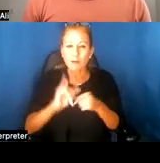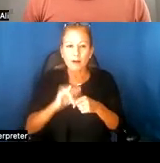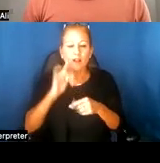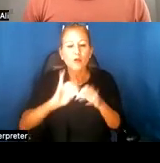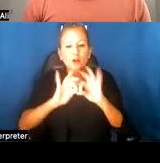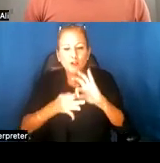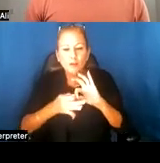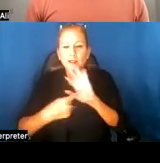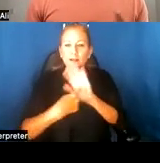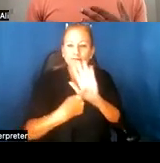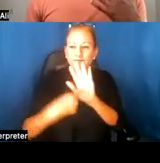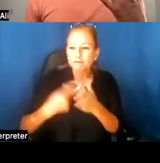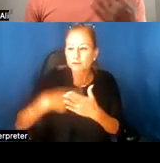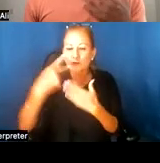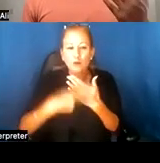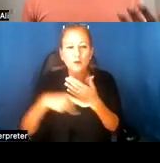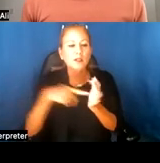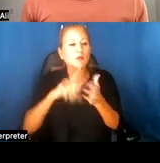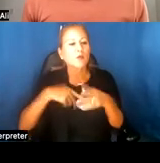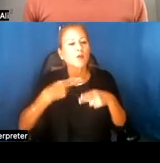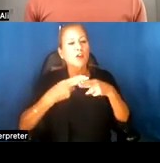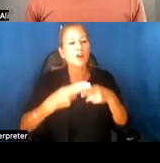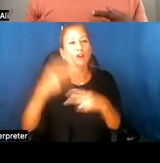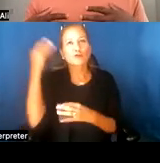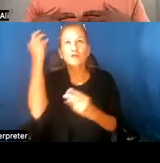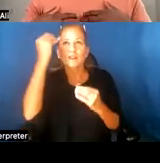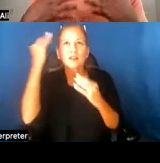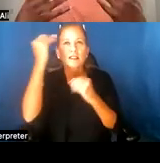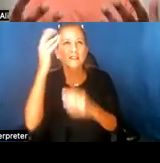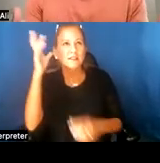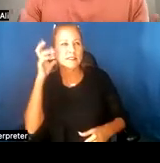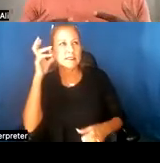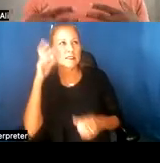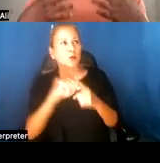and programs. This is the what we would call reflective listing, where you reflect the